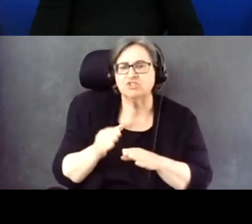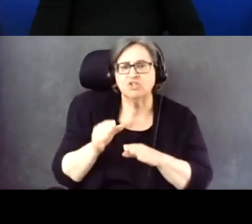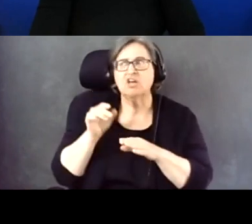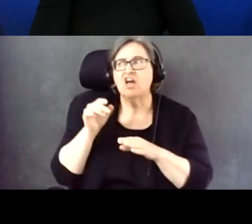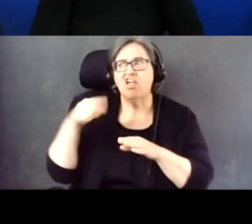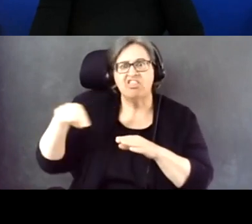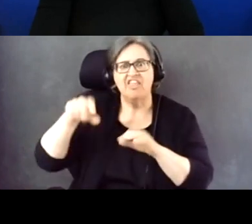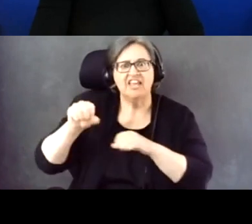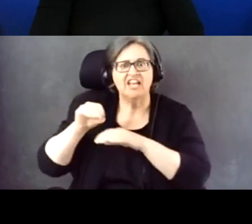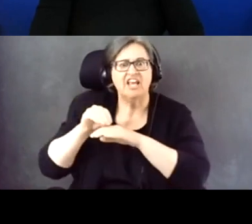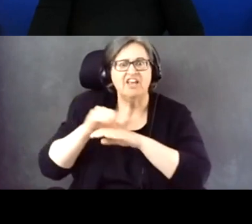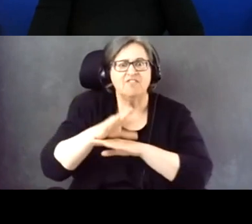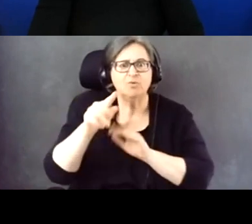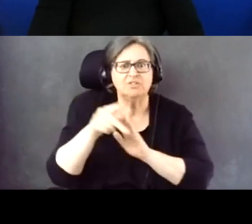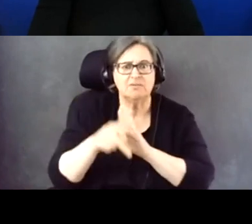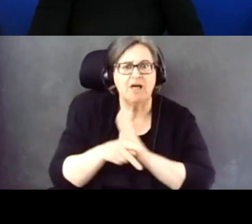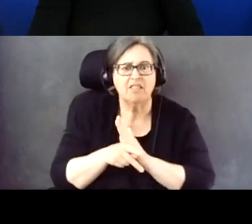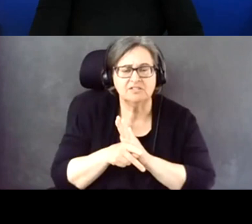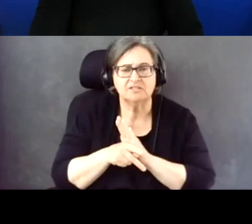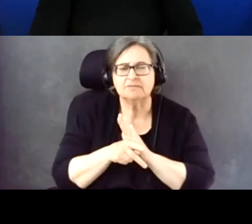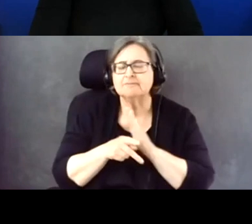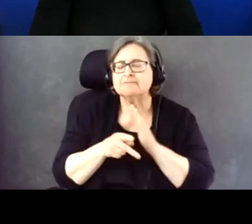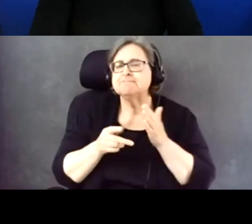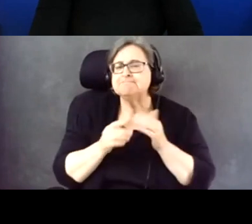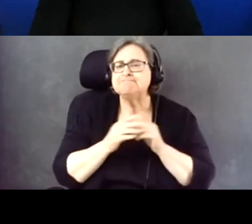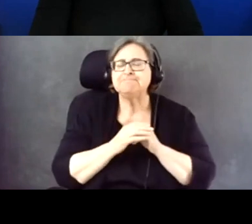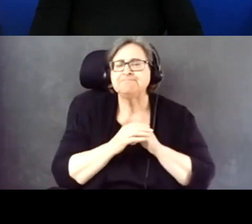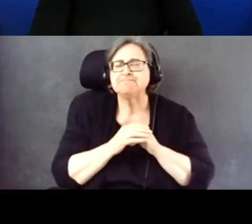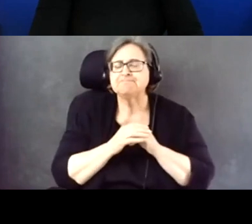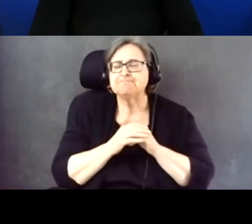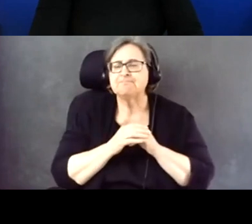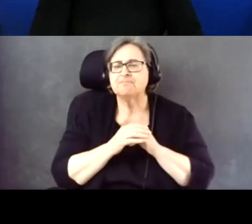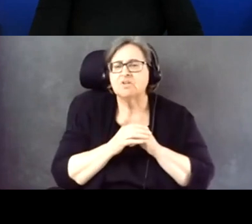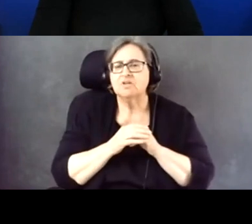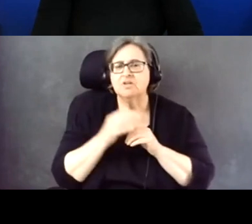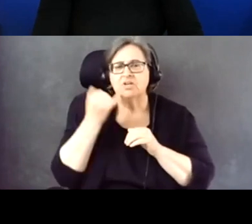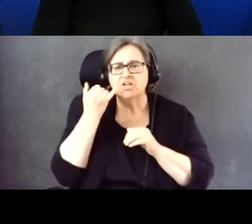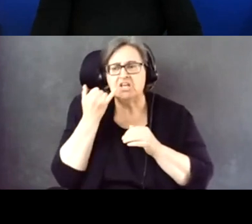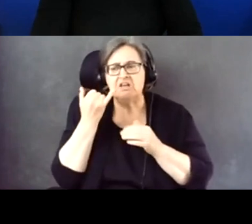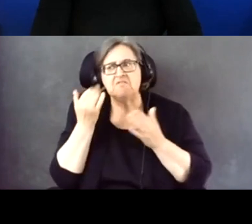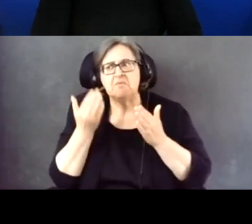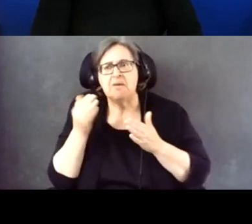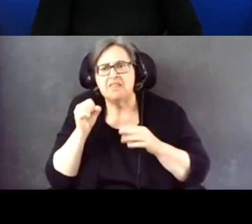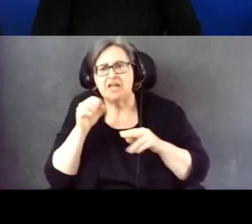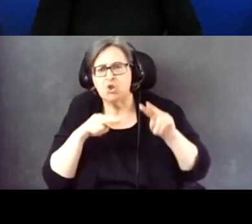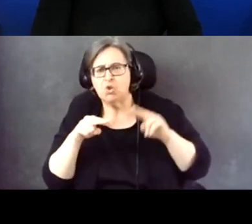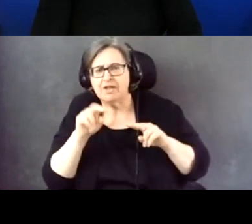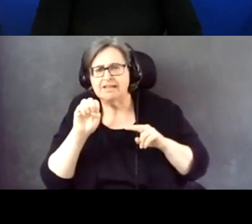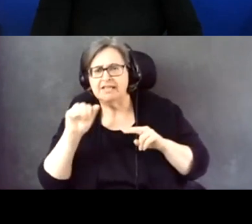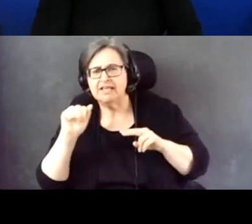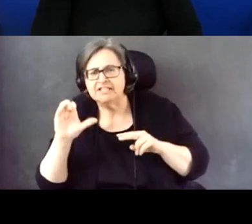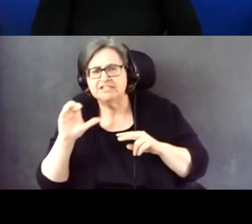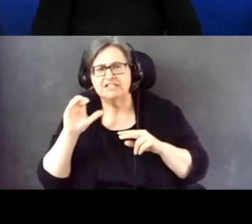know, you know, whether or not taking a look at the EAC, and taking a look at some of our